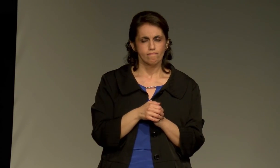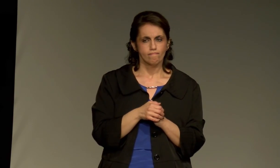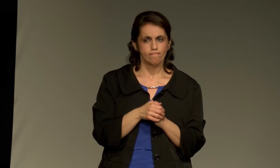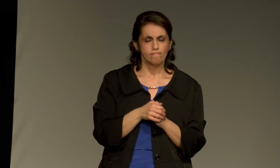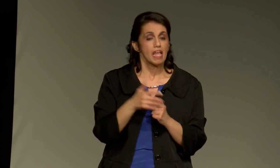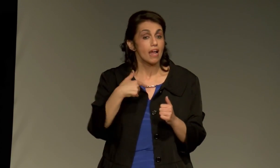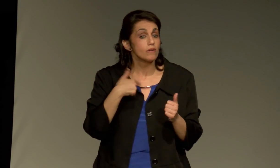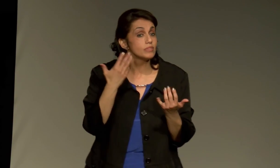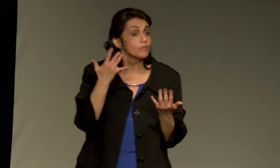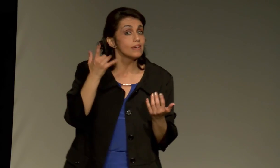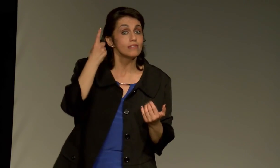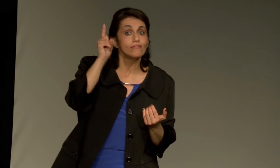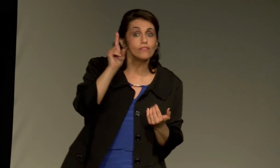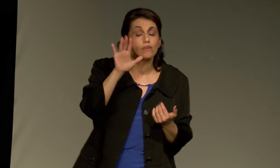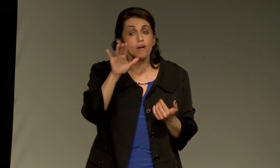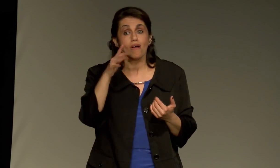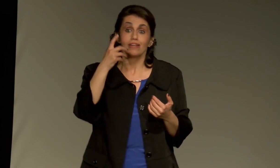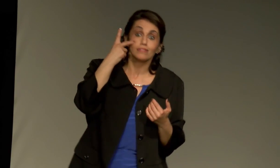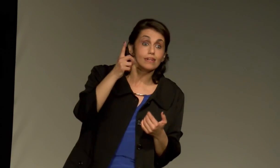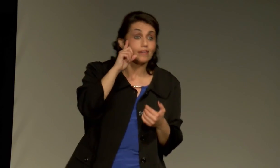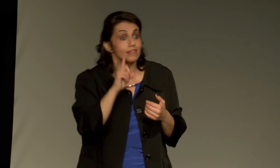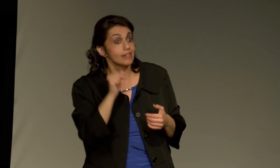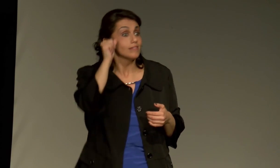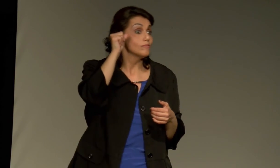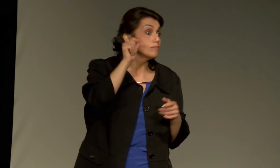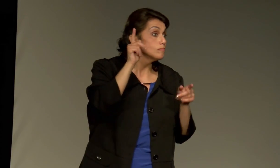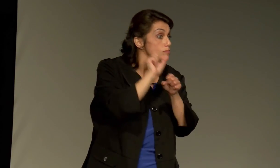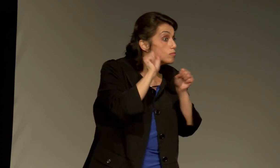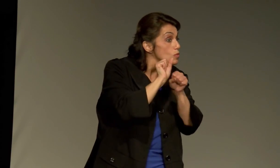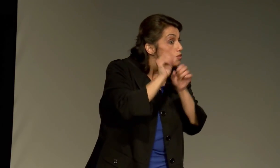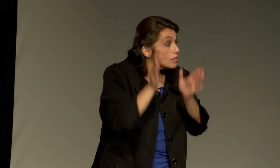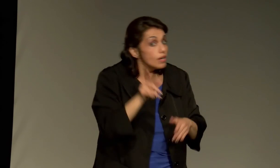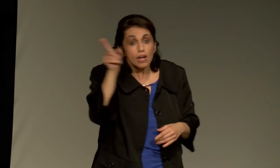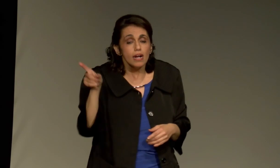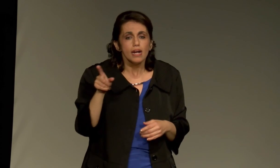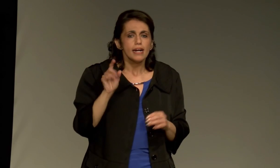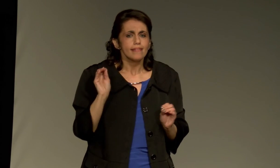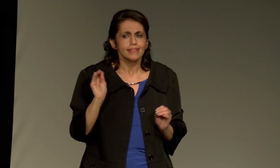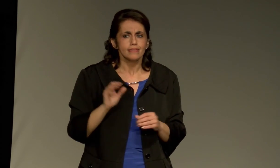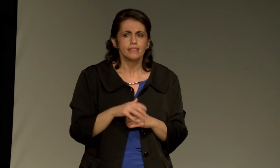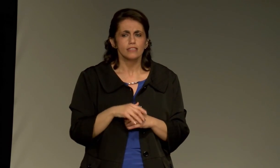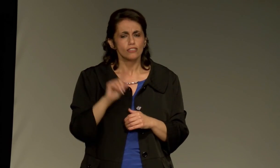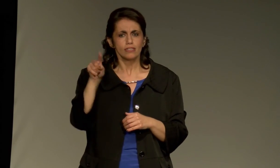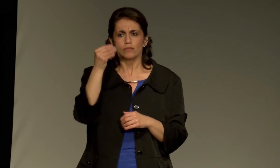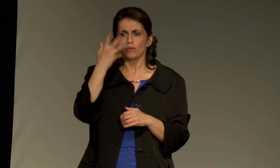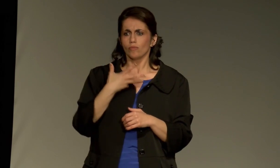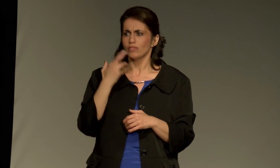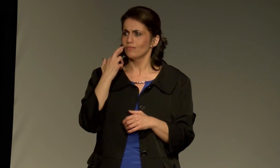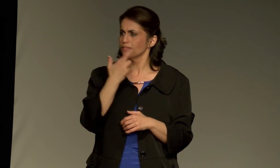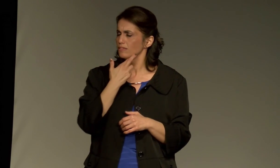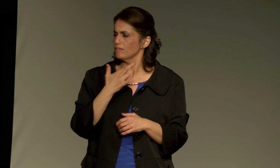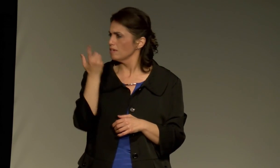And, I was waiting for, you know, and I saw a deaf person or there was a deaf person working there.